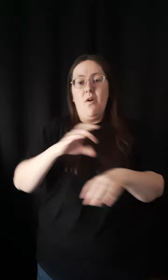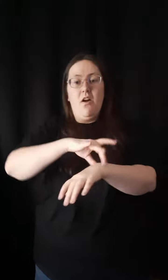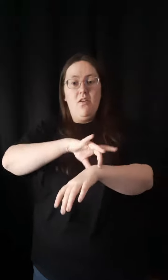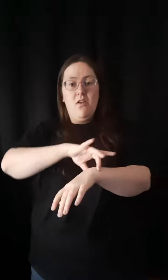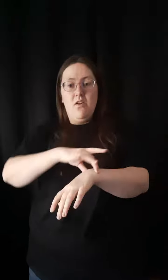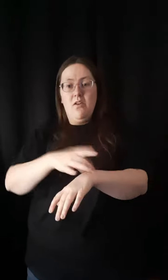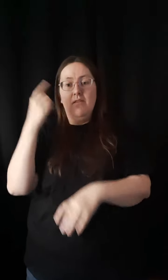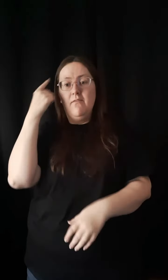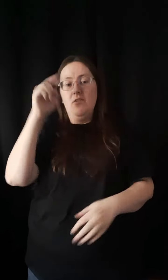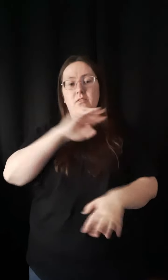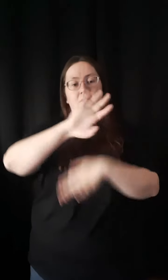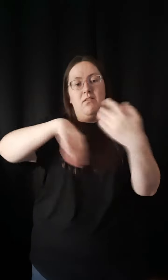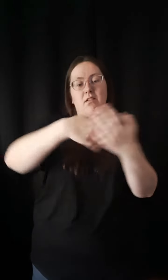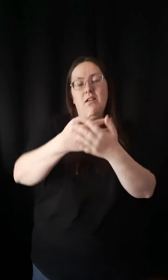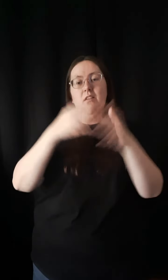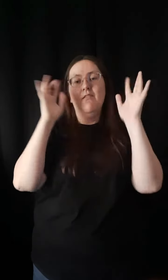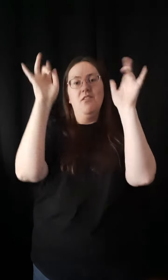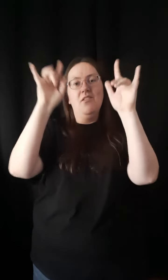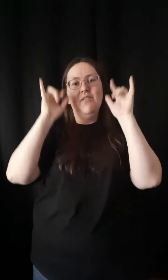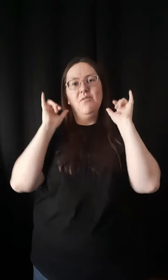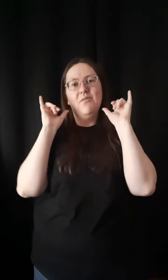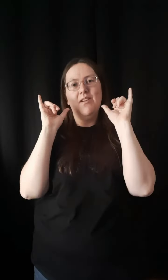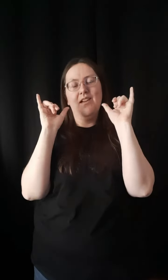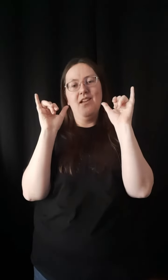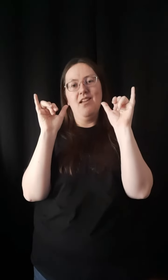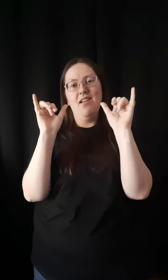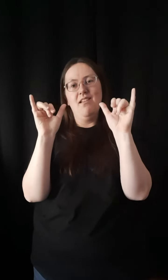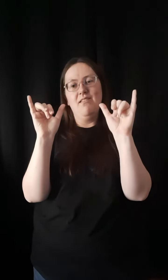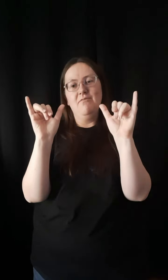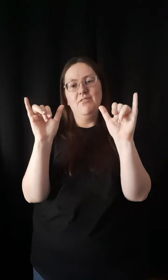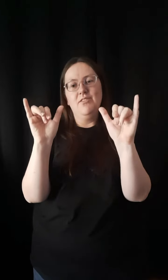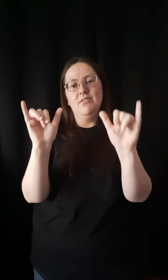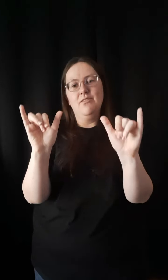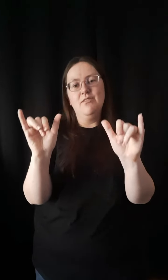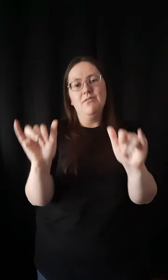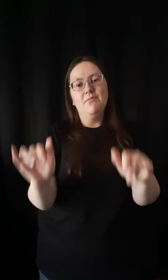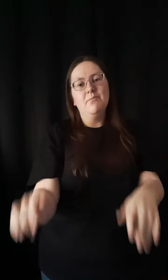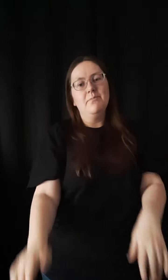Here on earth and ever after